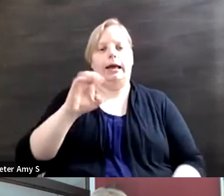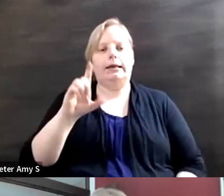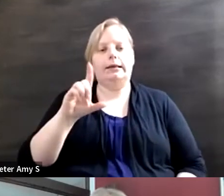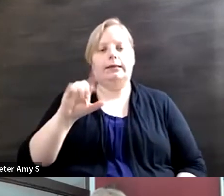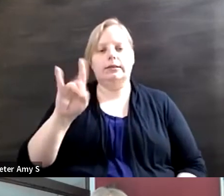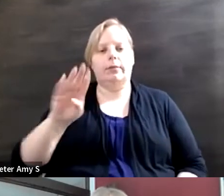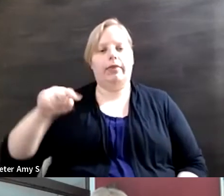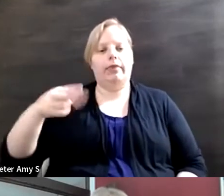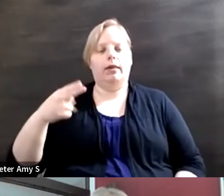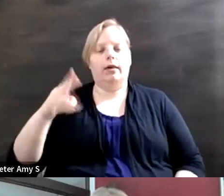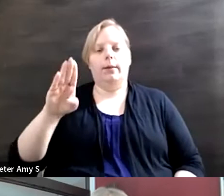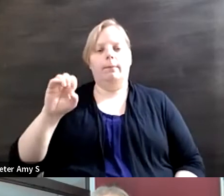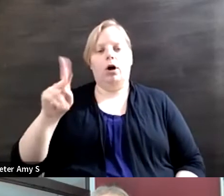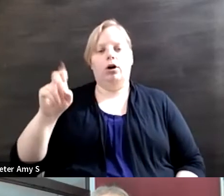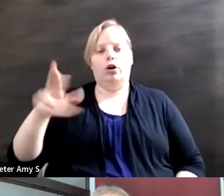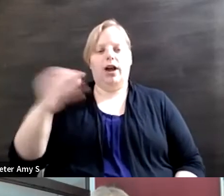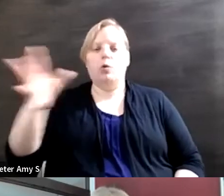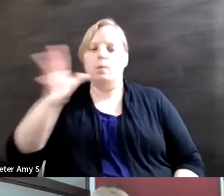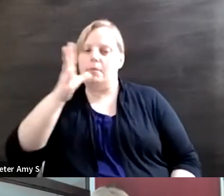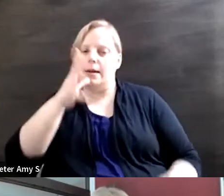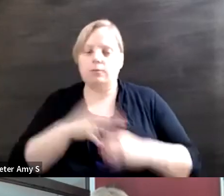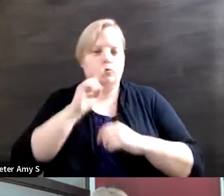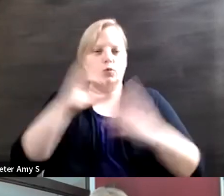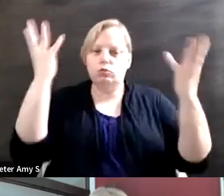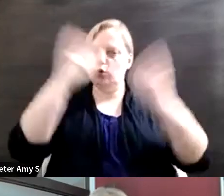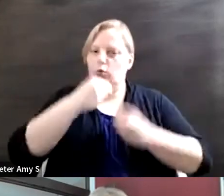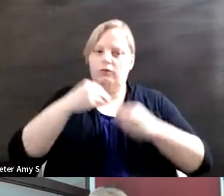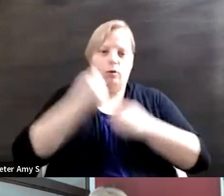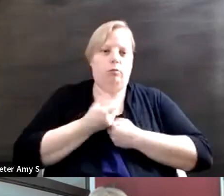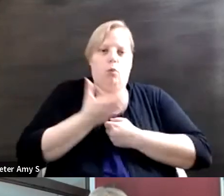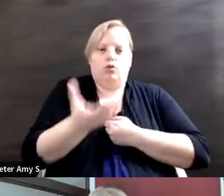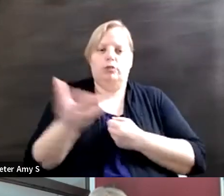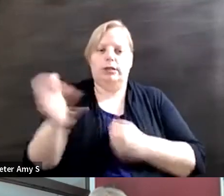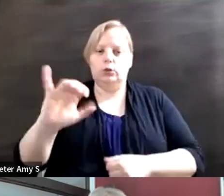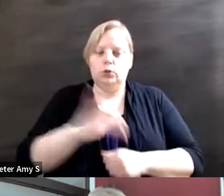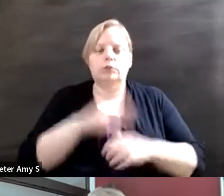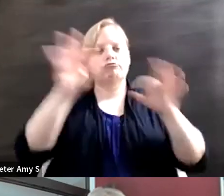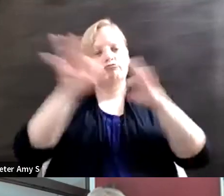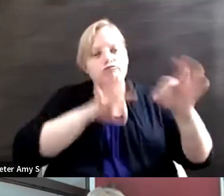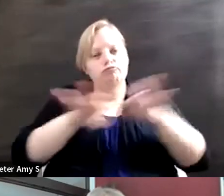and has glorious poetry in it as well and it describes the thinking and feelings of a